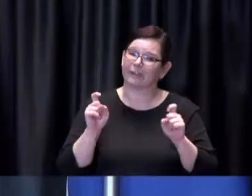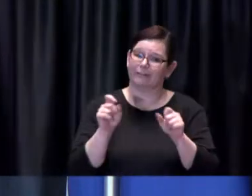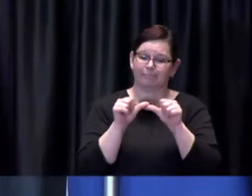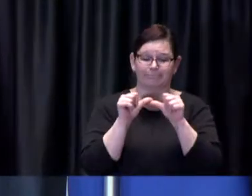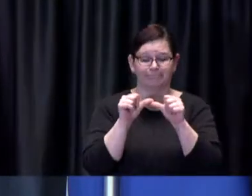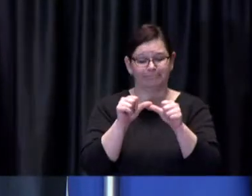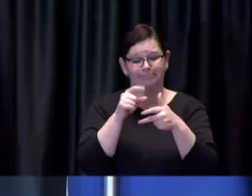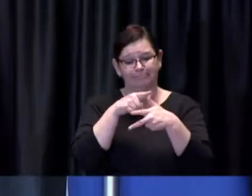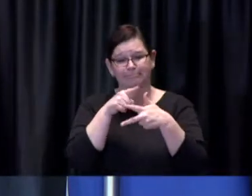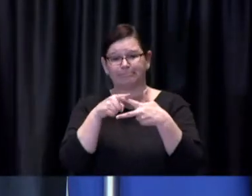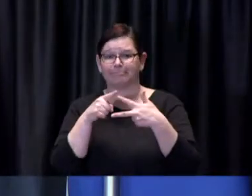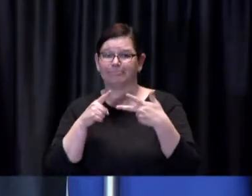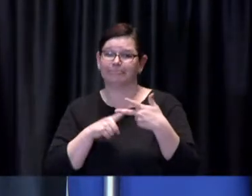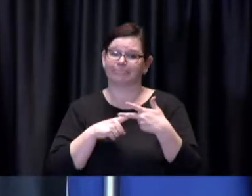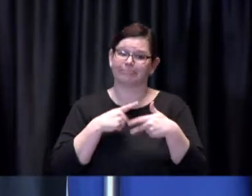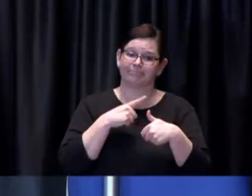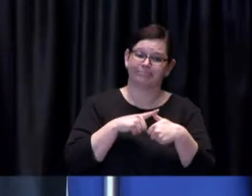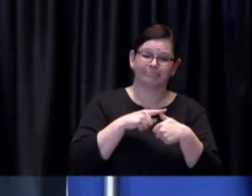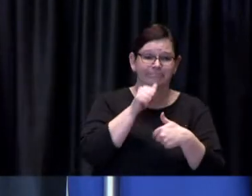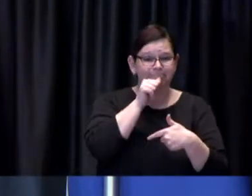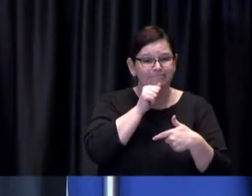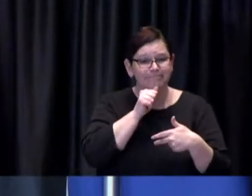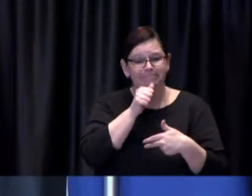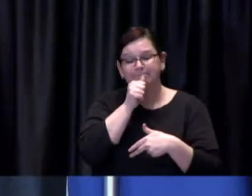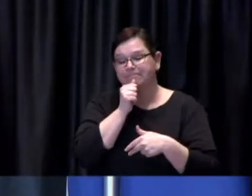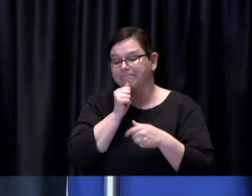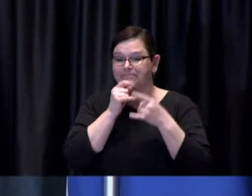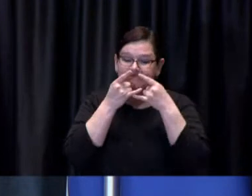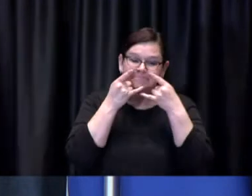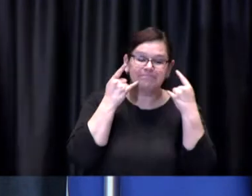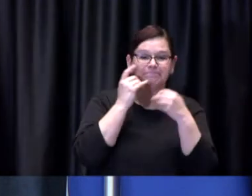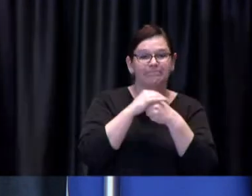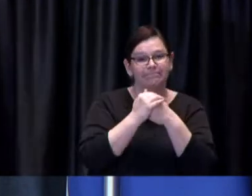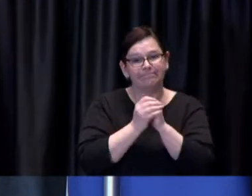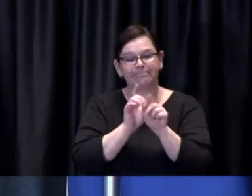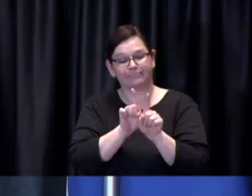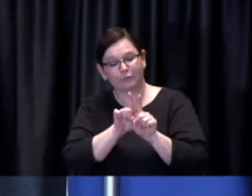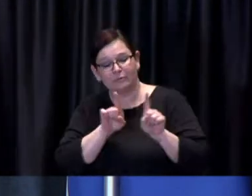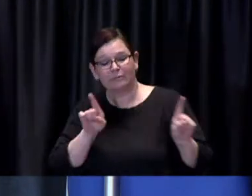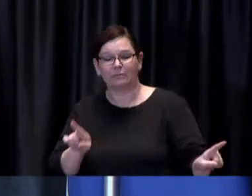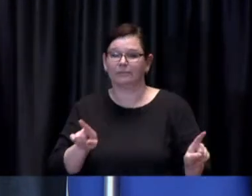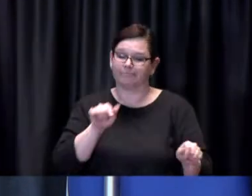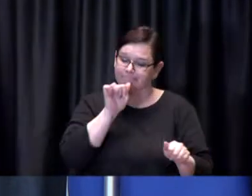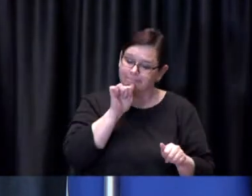much as possible to the greatest extent that they can so that vaccines can have their best effect.